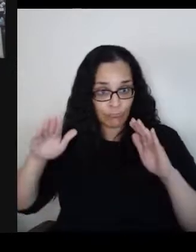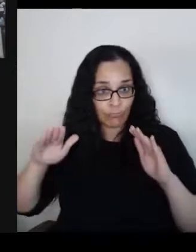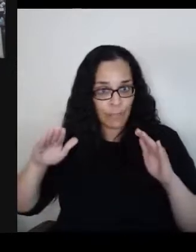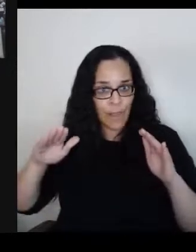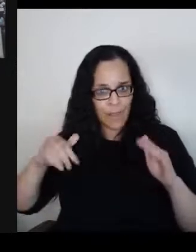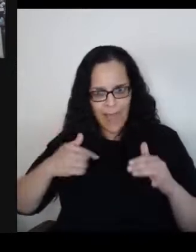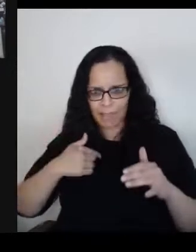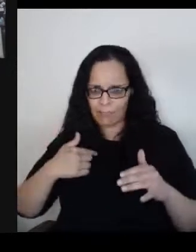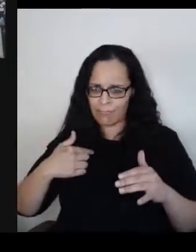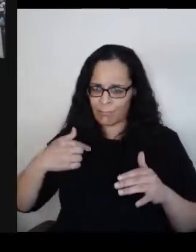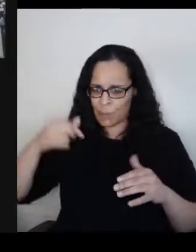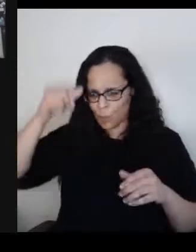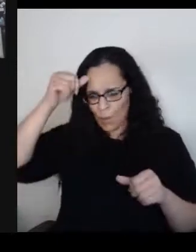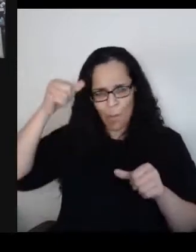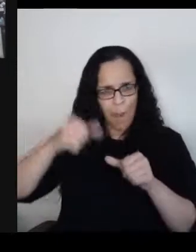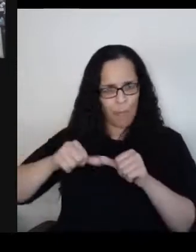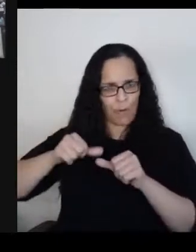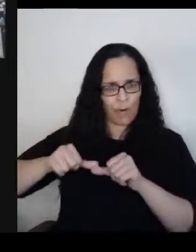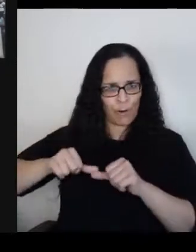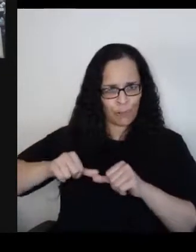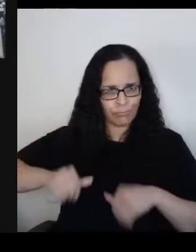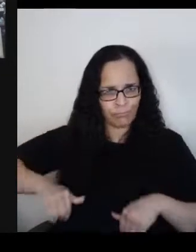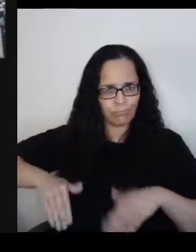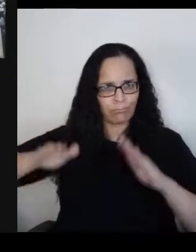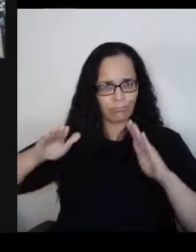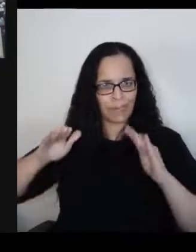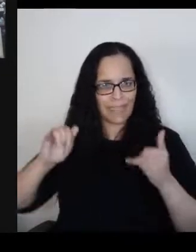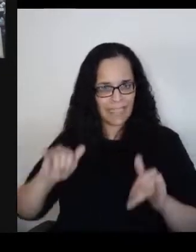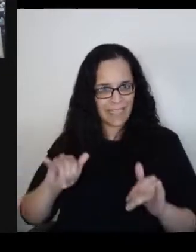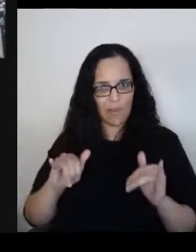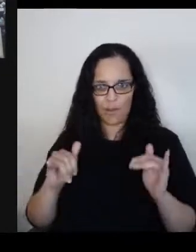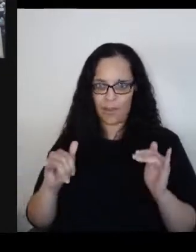the person that you are today? Ilse, would you be willing to start?